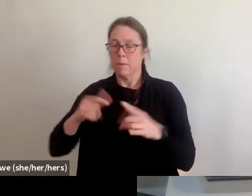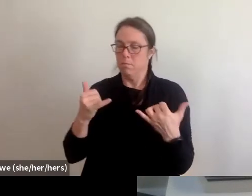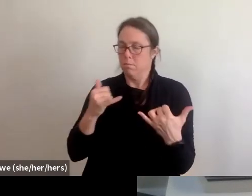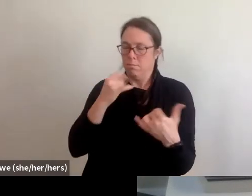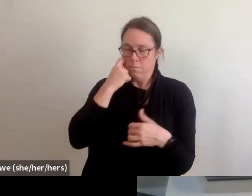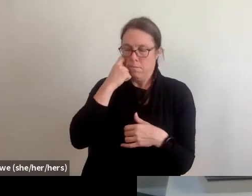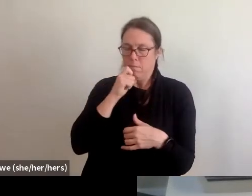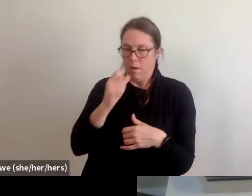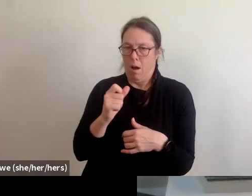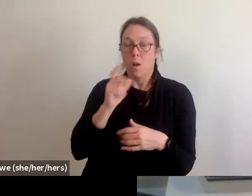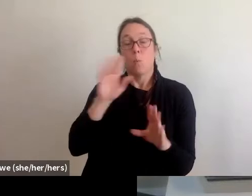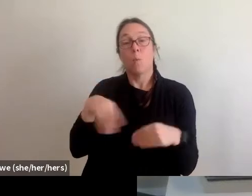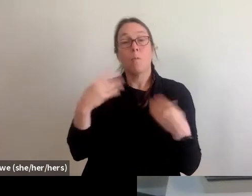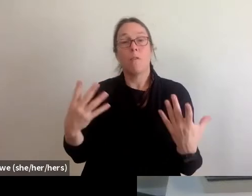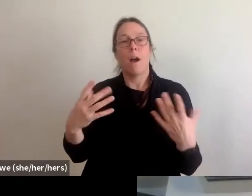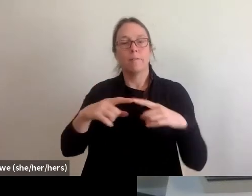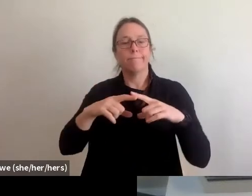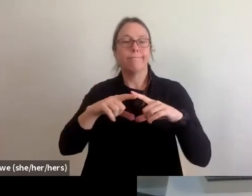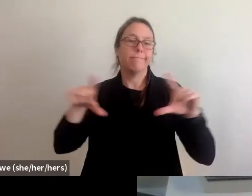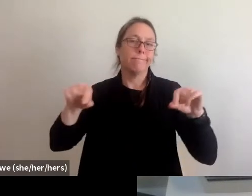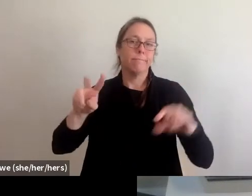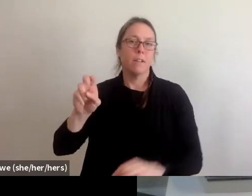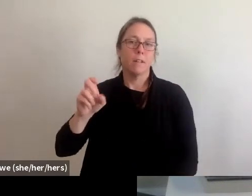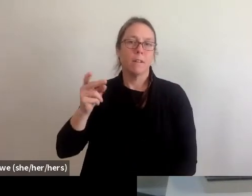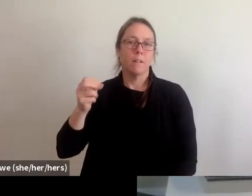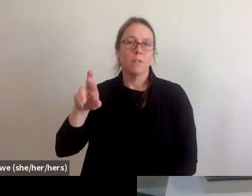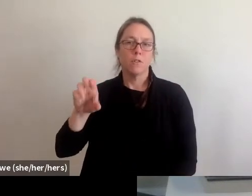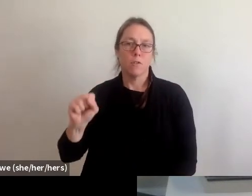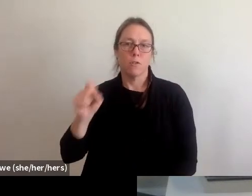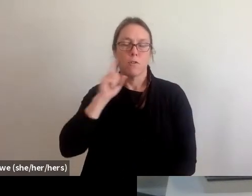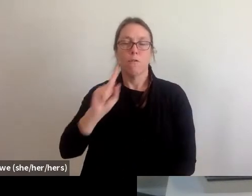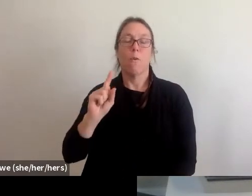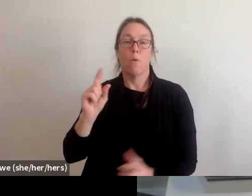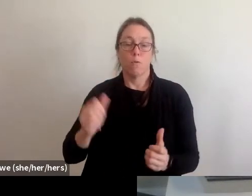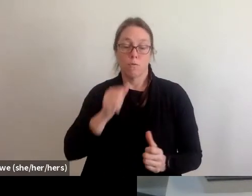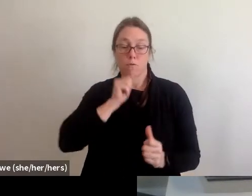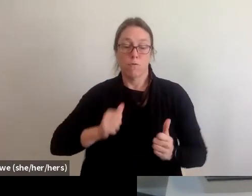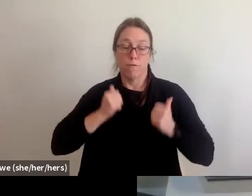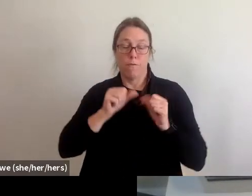like housing vouchers immediately to disaster survivors to utilize the disaster,